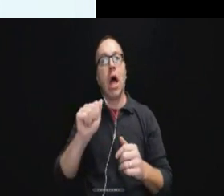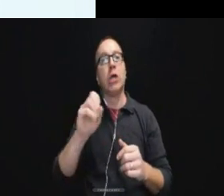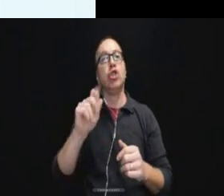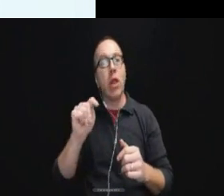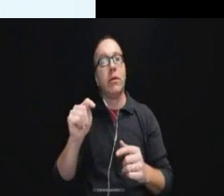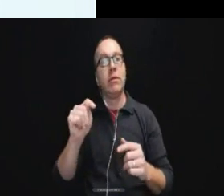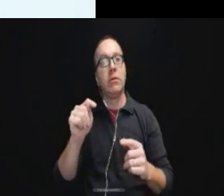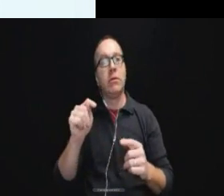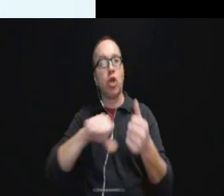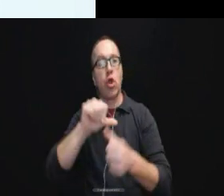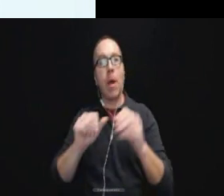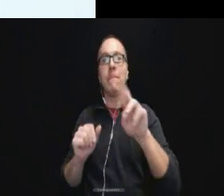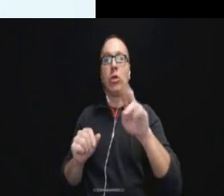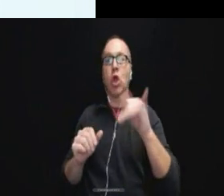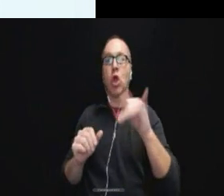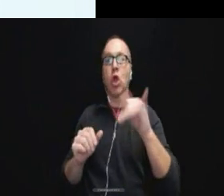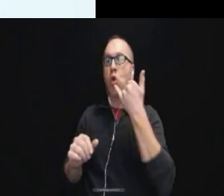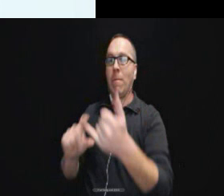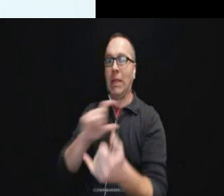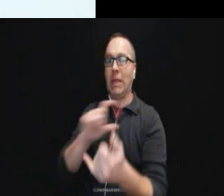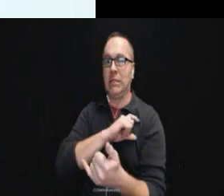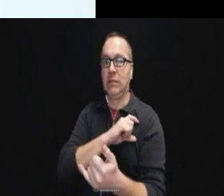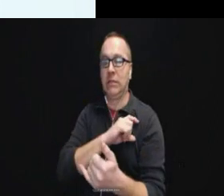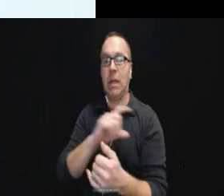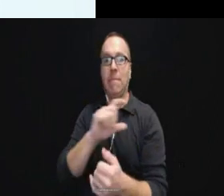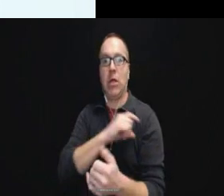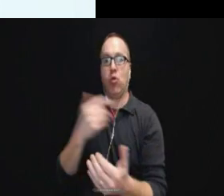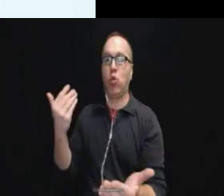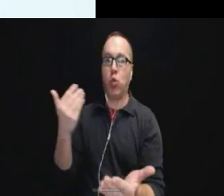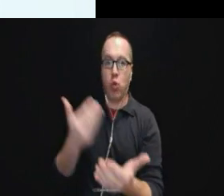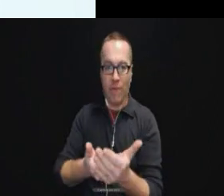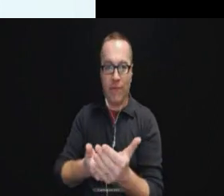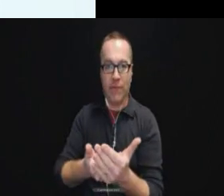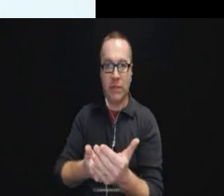Mr. Taylor called the police. The police arrived on the scene.